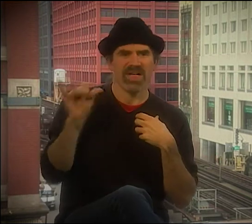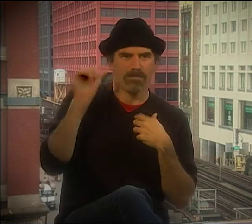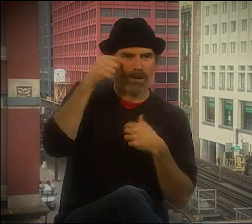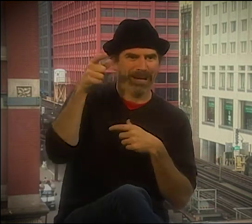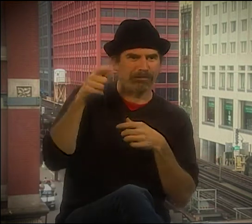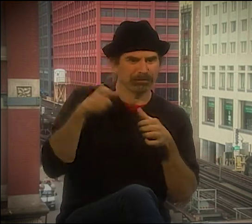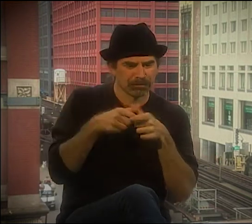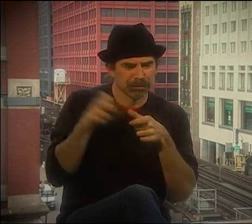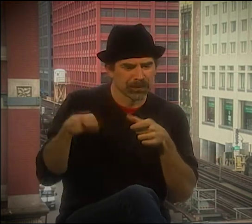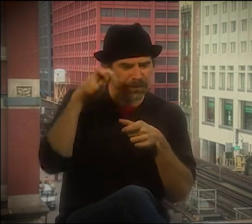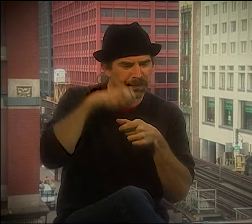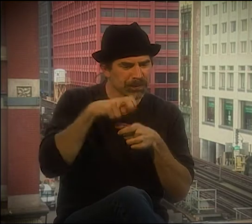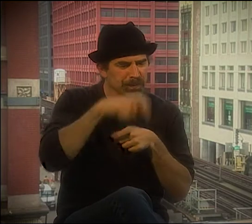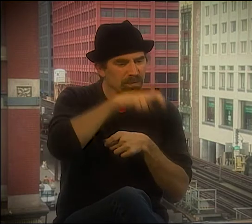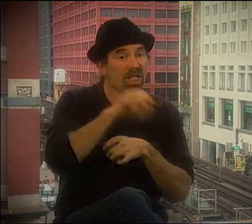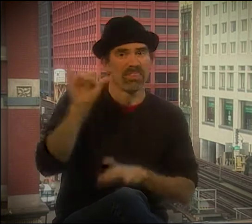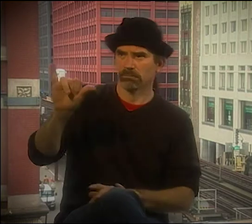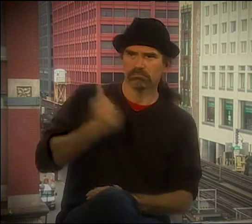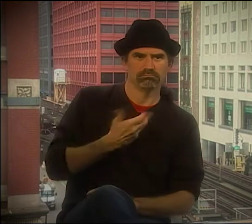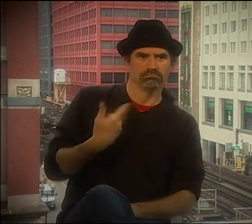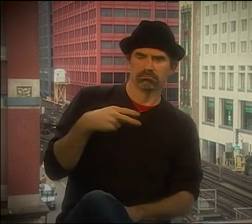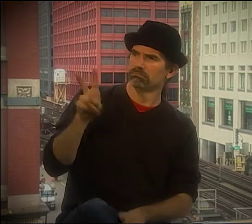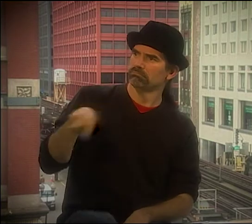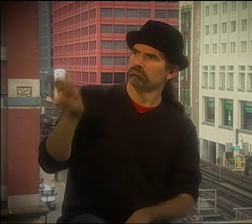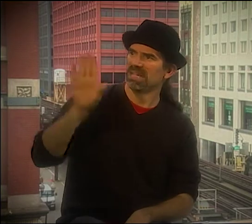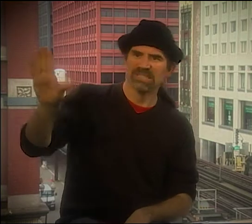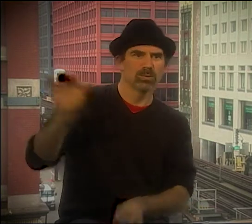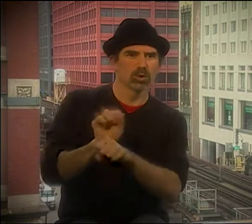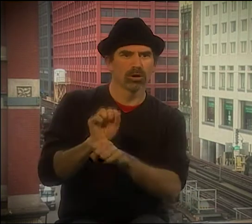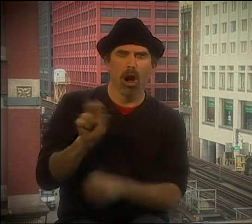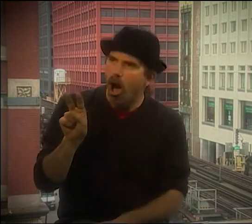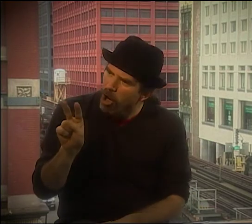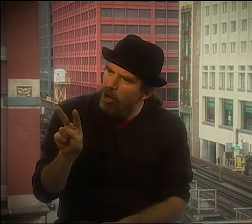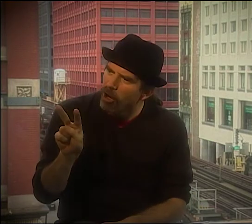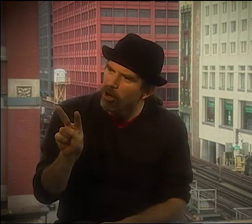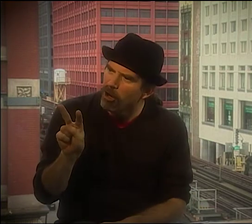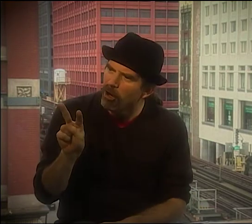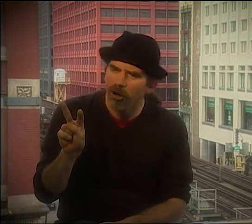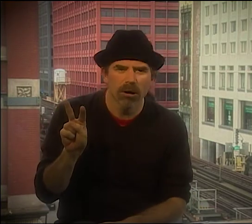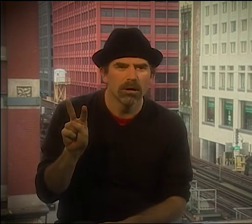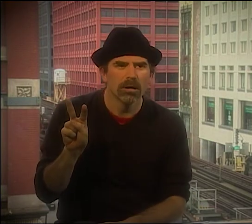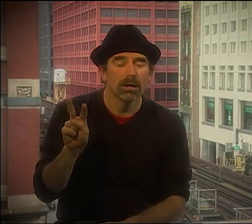OF A BIG LAKE OR WHATEVER. THAT'S WHAT I REMEMBER. HE SHOWED THIS FROG JUMPING INTO SOMETHING SMALLER.